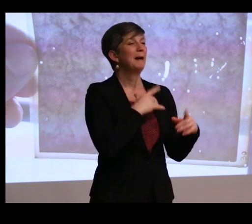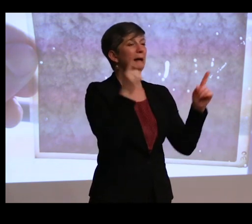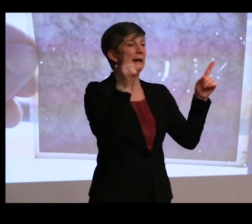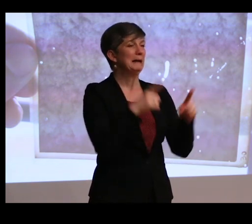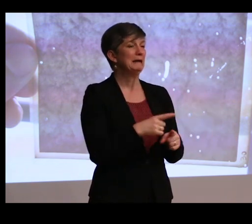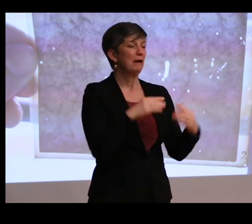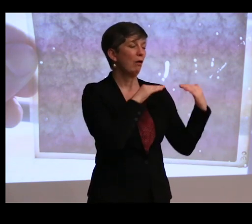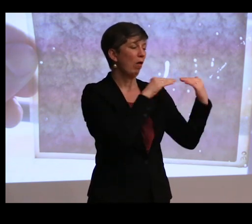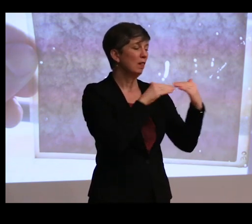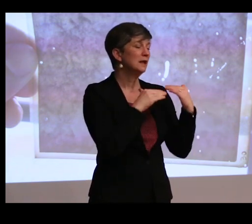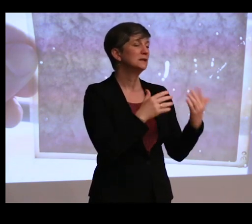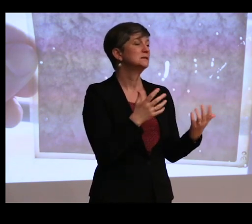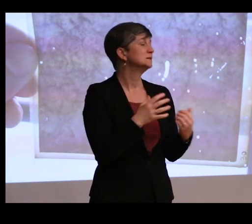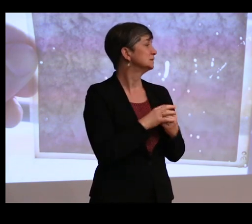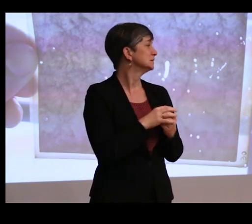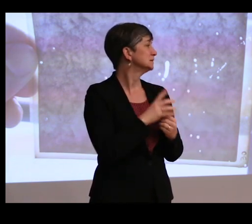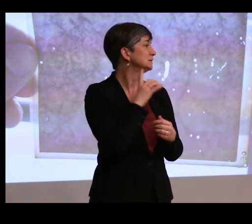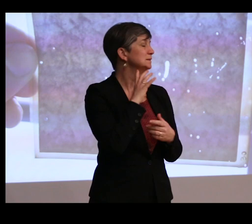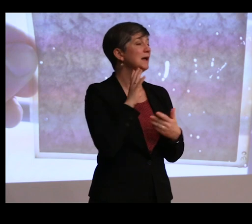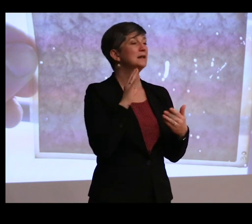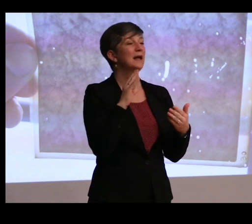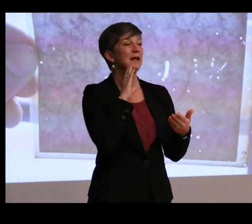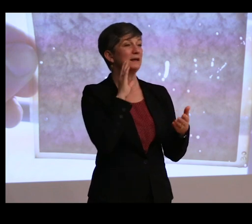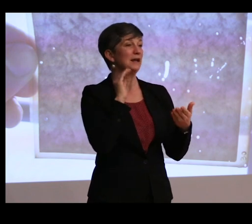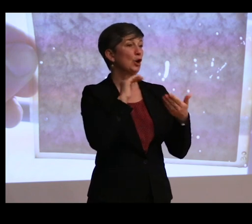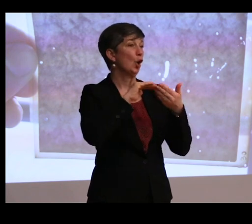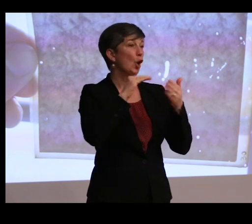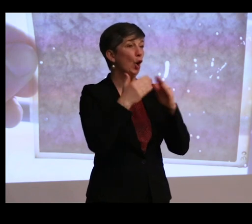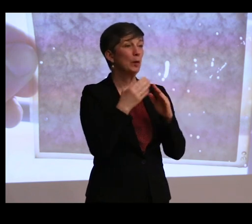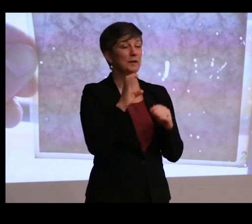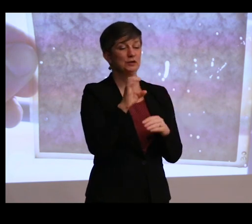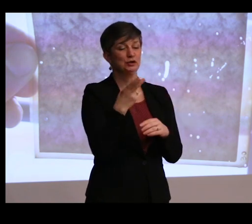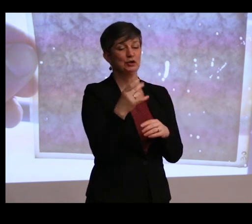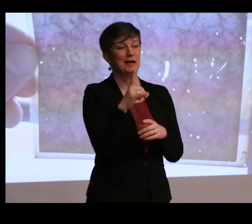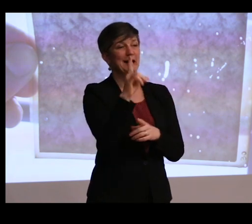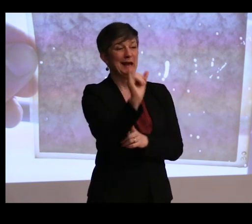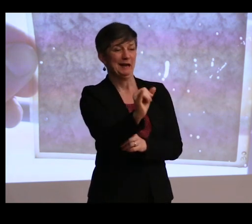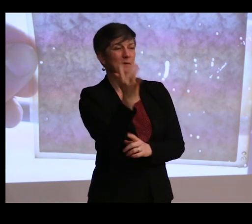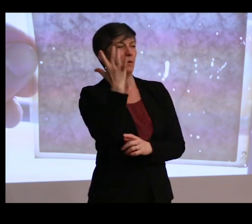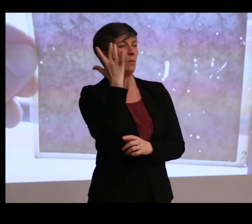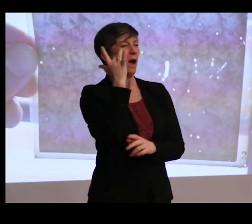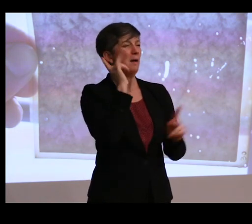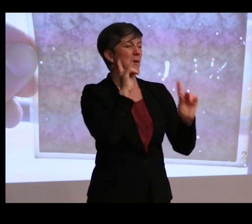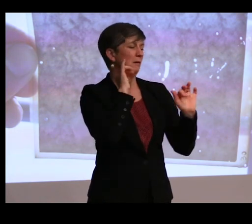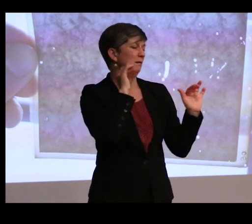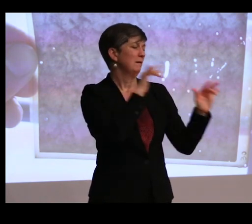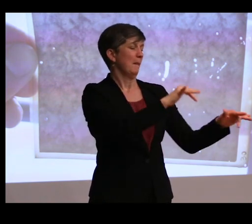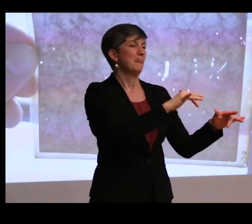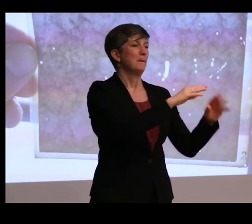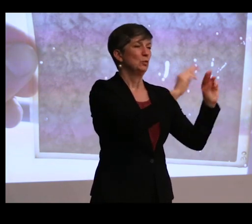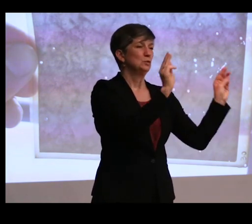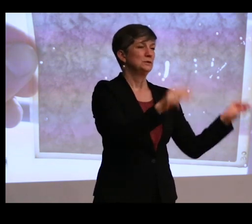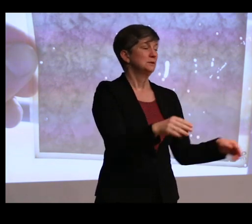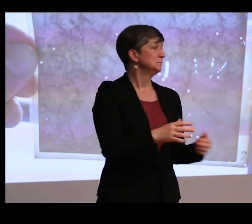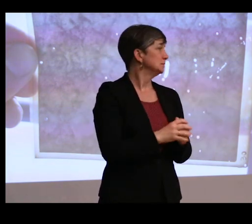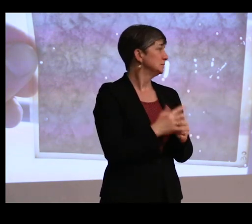certainly in a place like urban Chennai, why would people go to museums? And I think this is something that we are always challenged